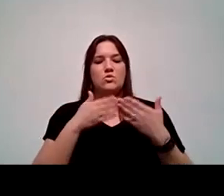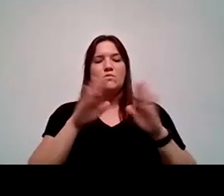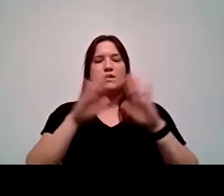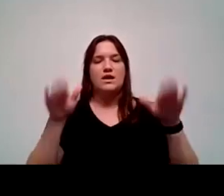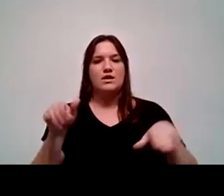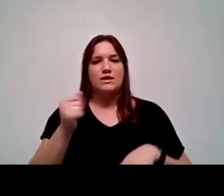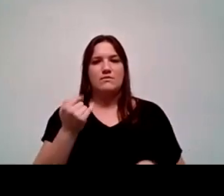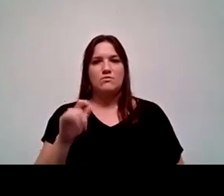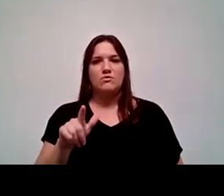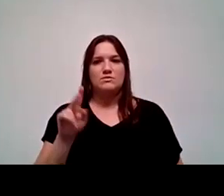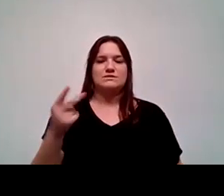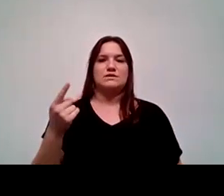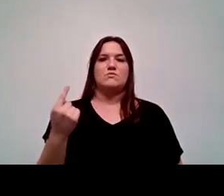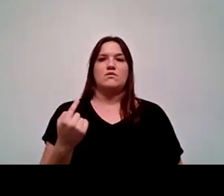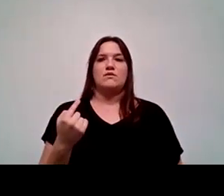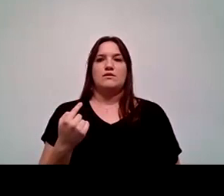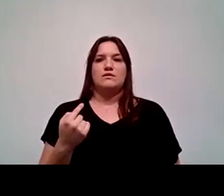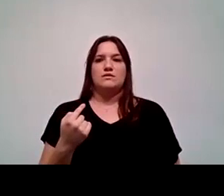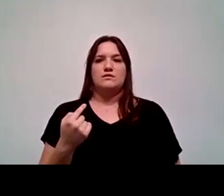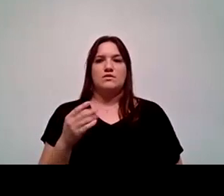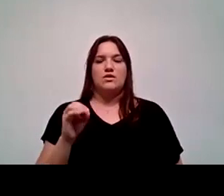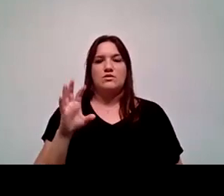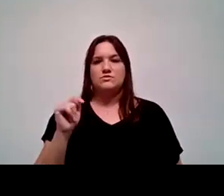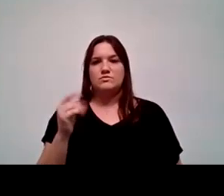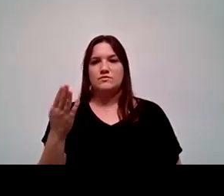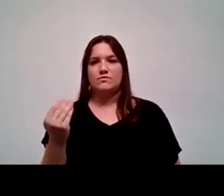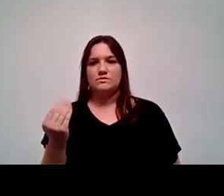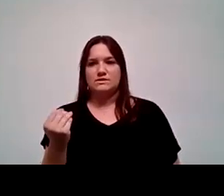Our second one will be October 14.